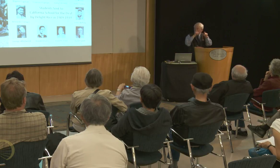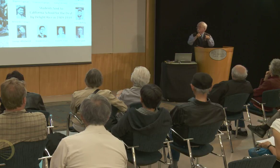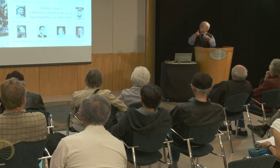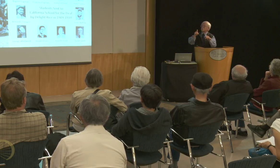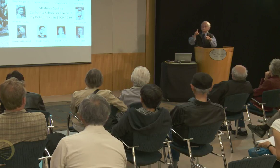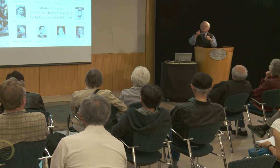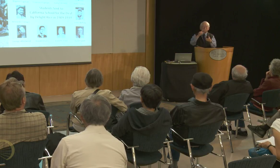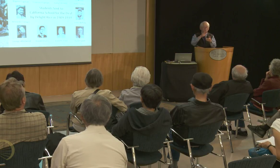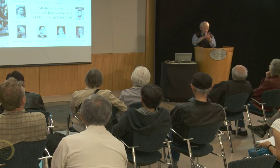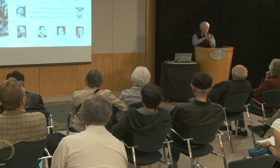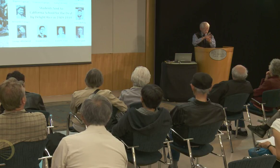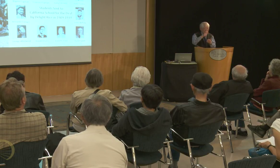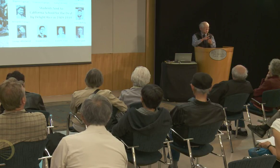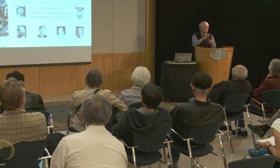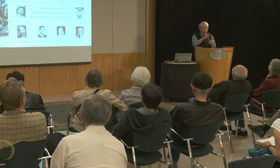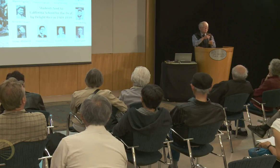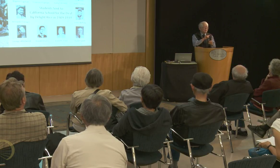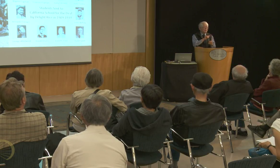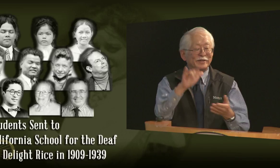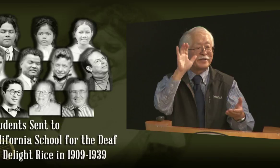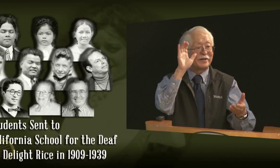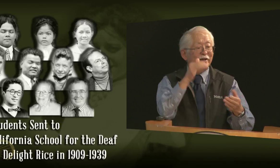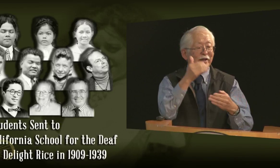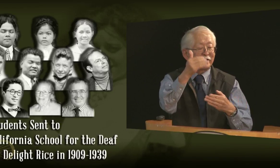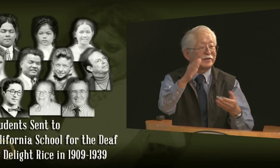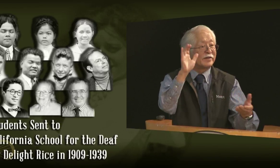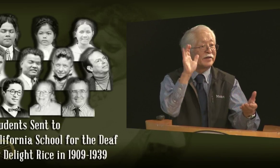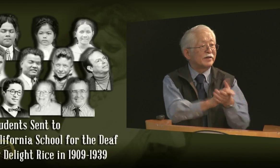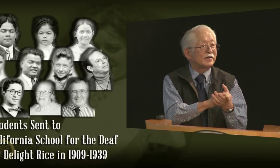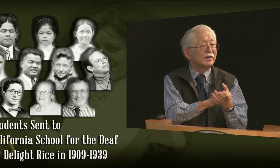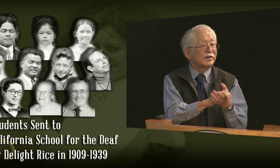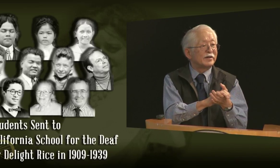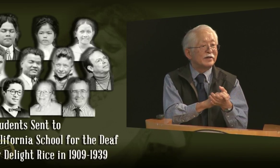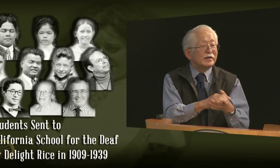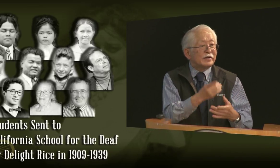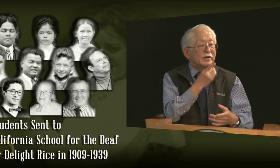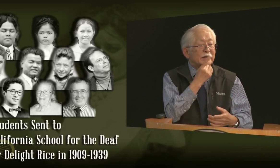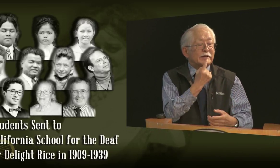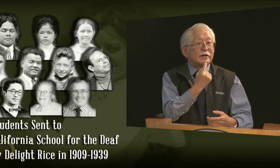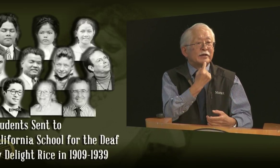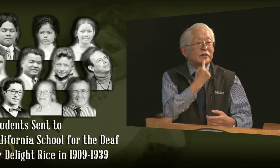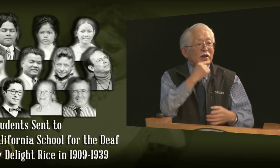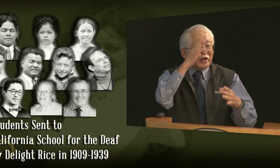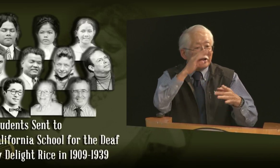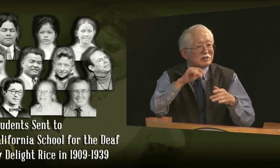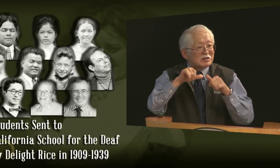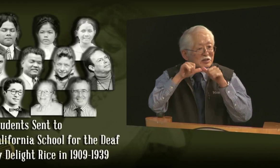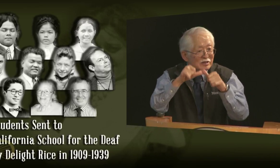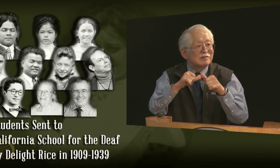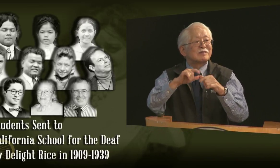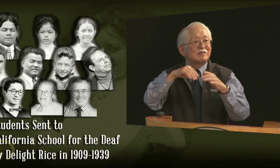Delight ... went to the school -- I'm sorry. Delight sent